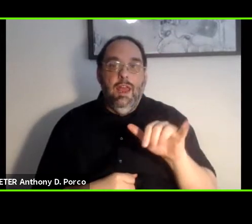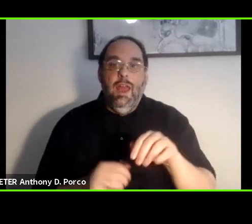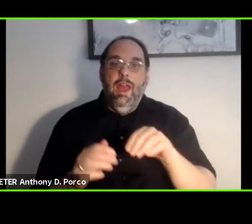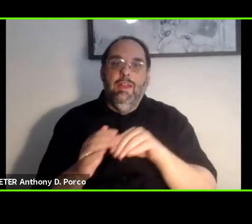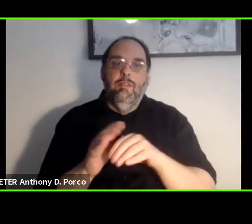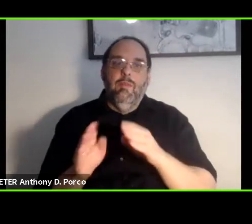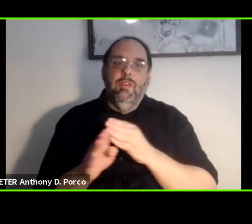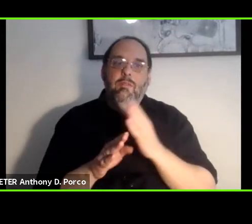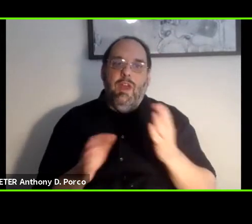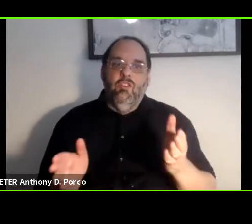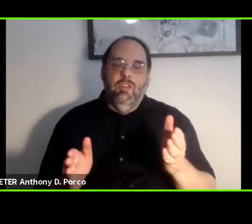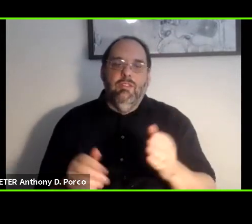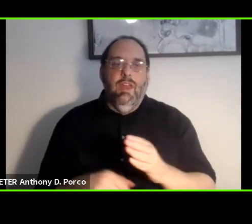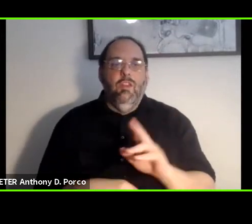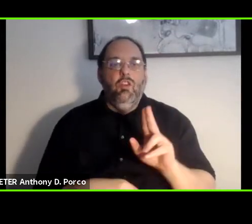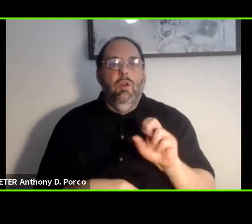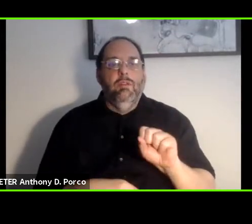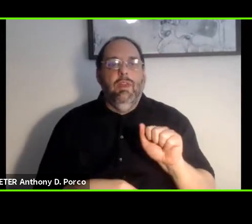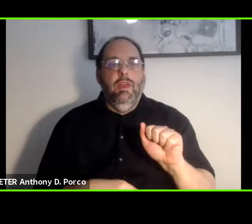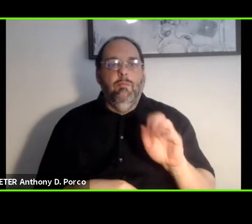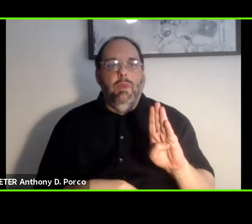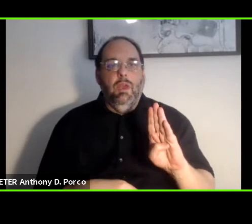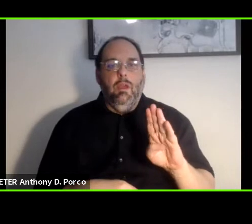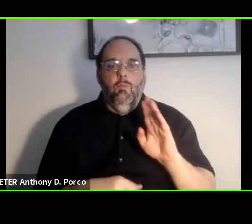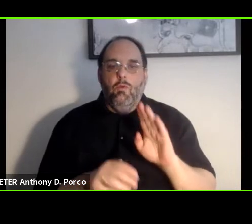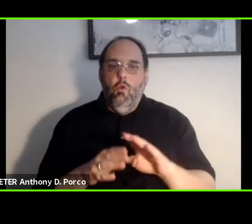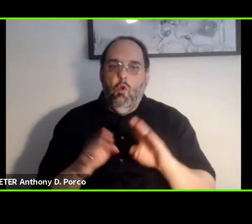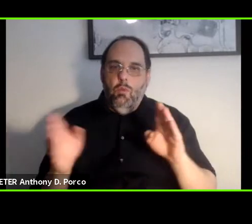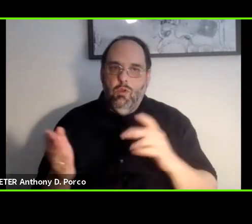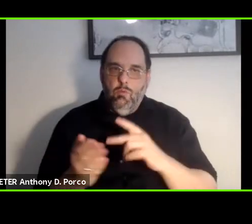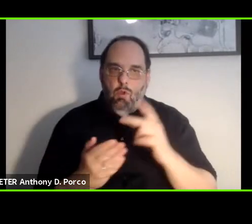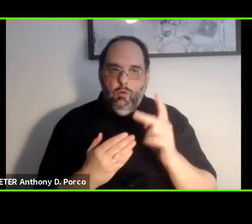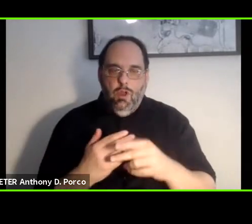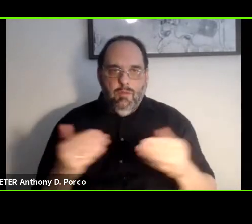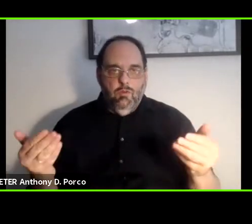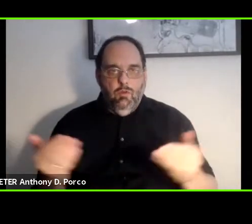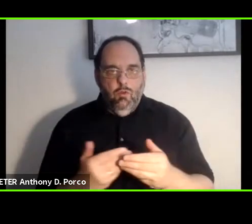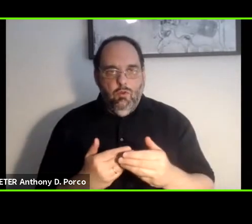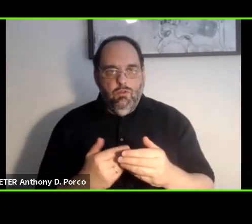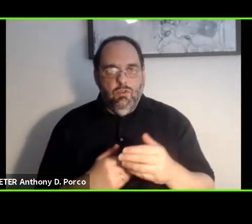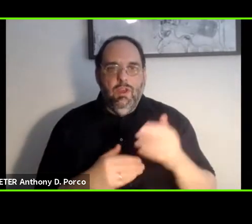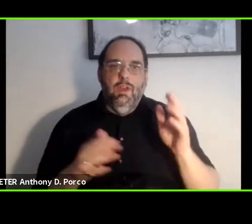at the Access Board, who will open the program and introduce our guest speakers.